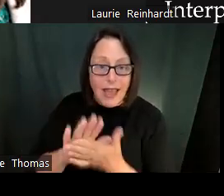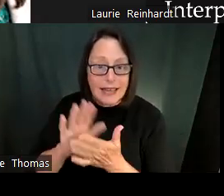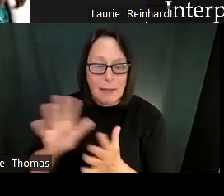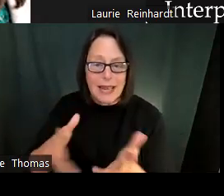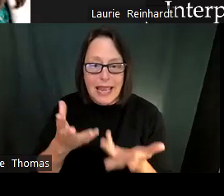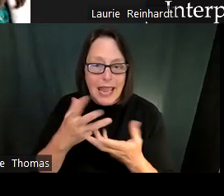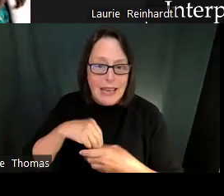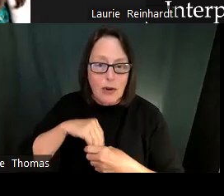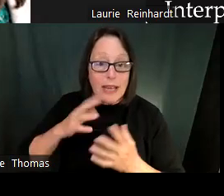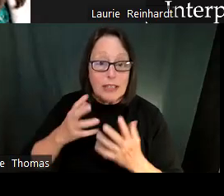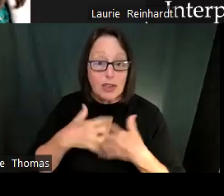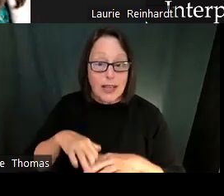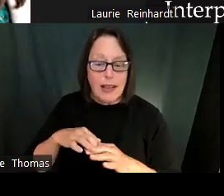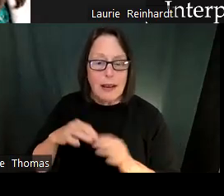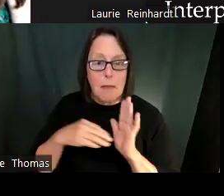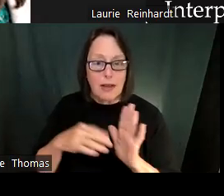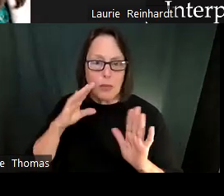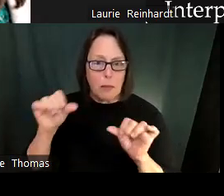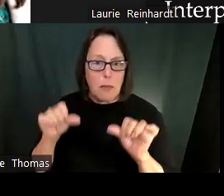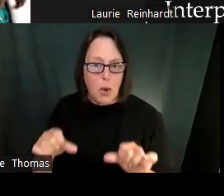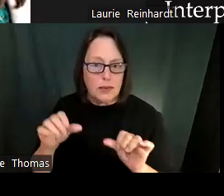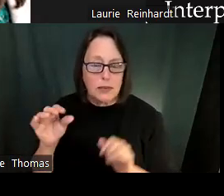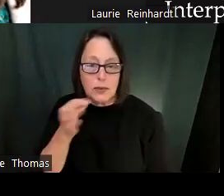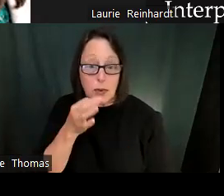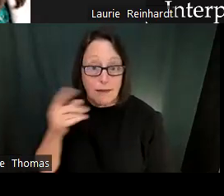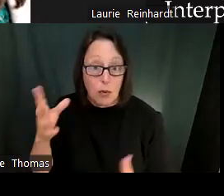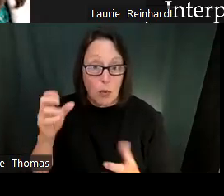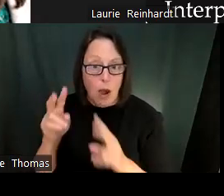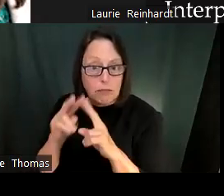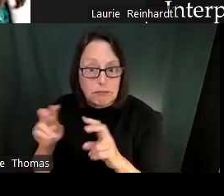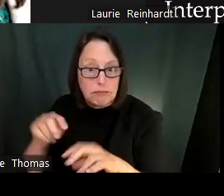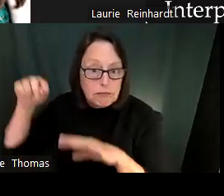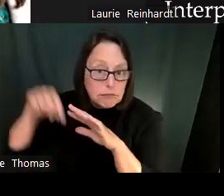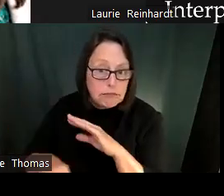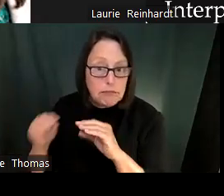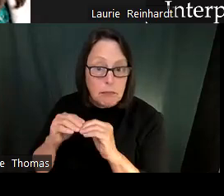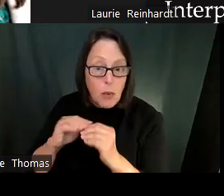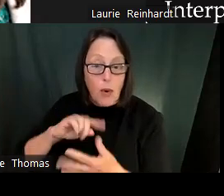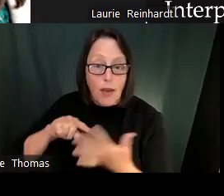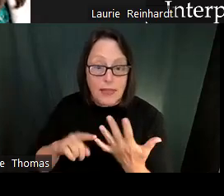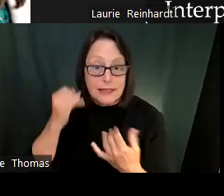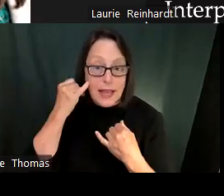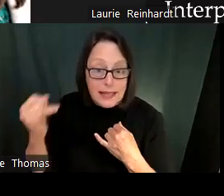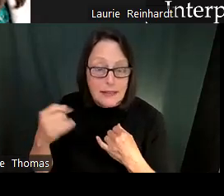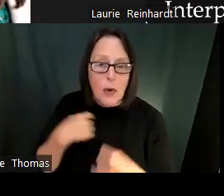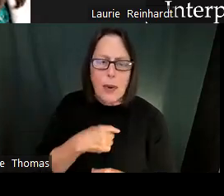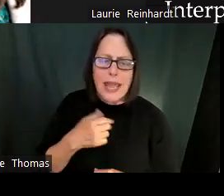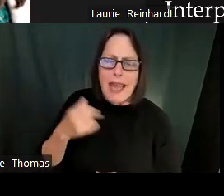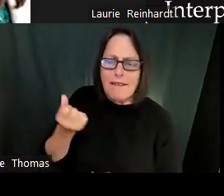We, I mentioned the Unlocking Federal and State Funds document that can help you upgrade funding this year to meet your needs.